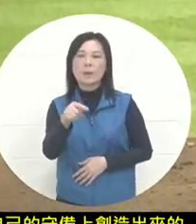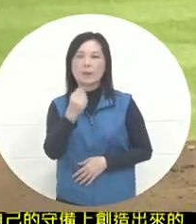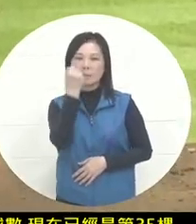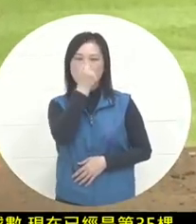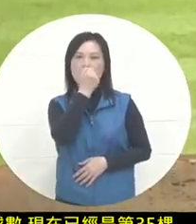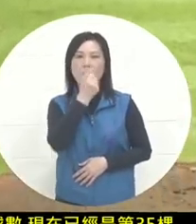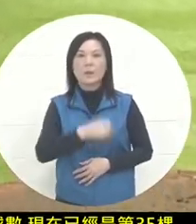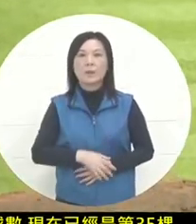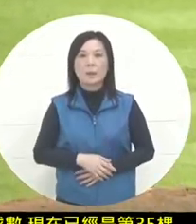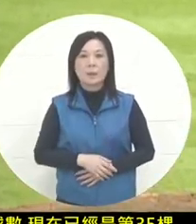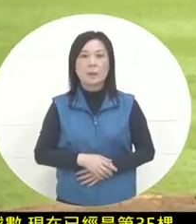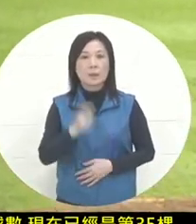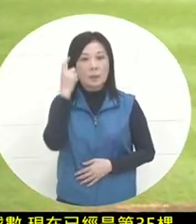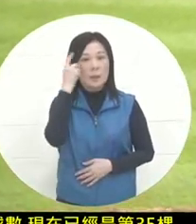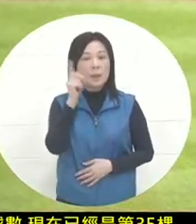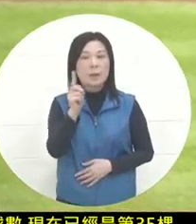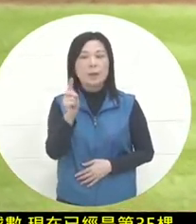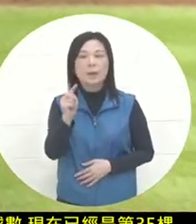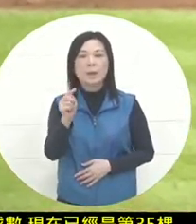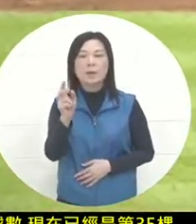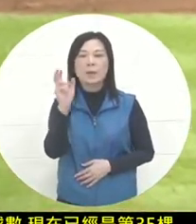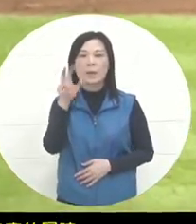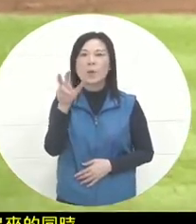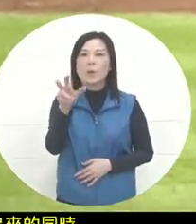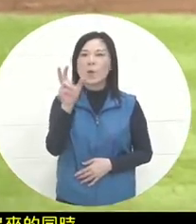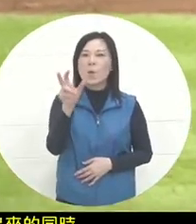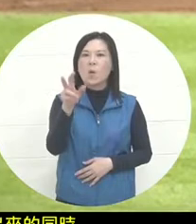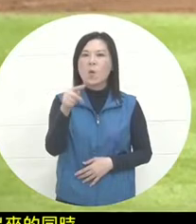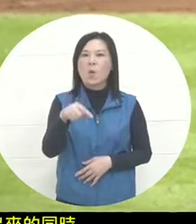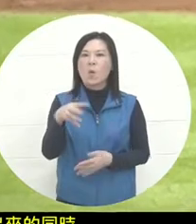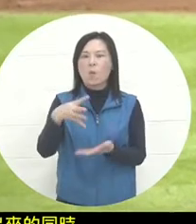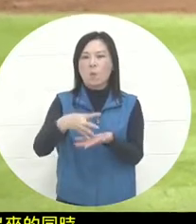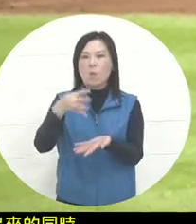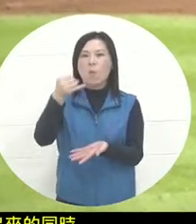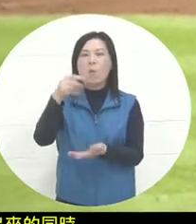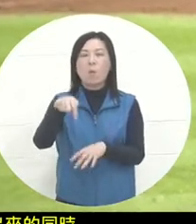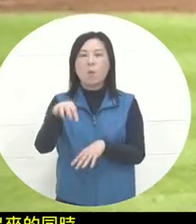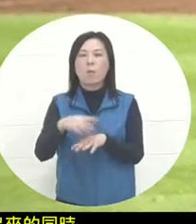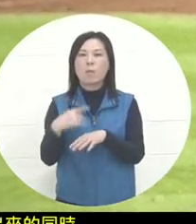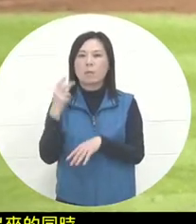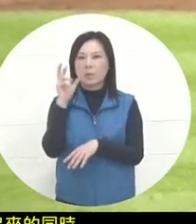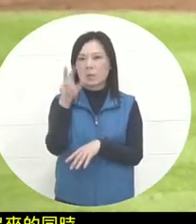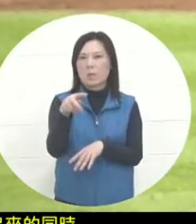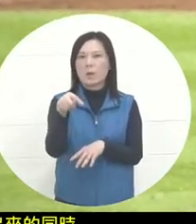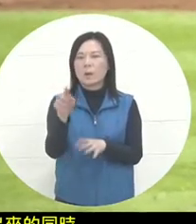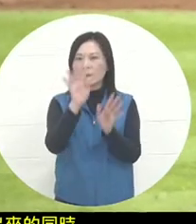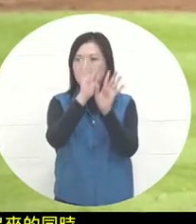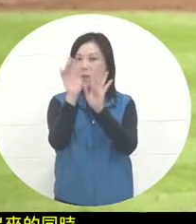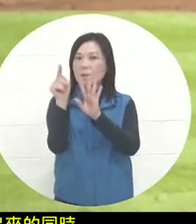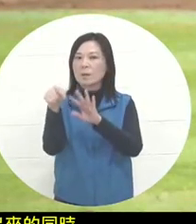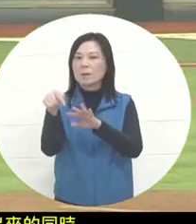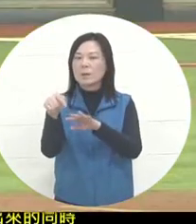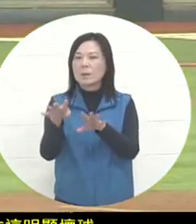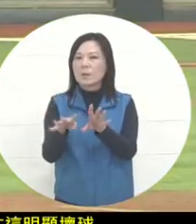just mean that the number of pitches used in a single inning is relatively high, so the entire ball is pitched? The pitching situation also began to have some fluctuations